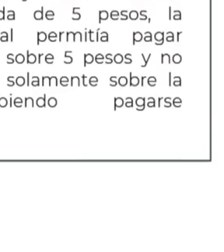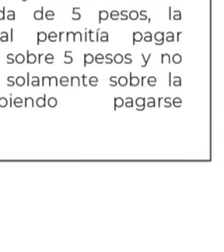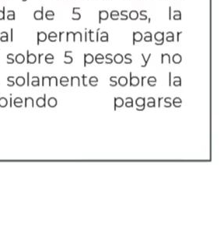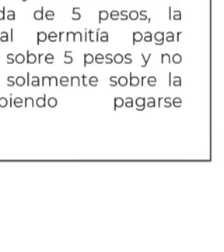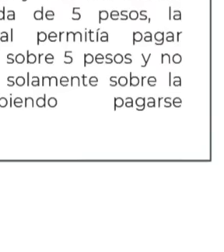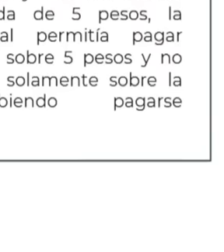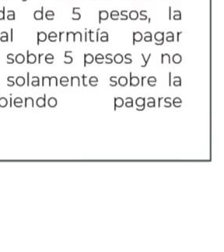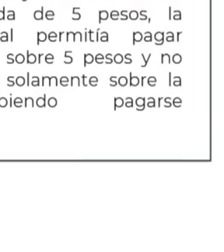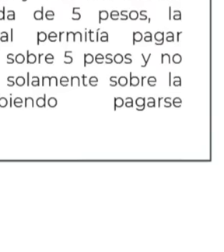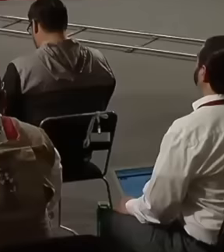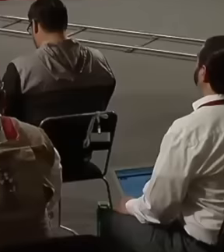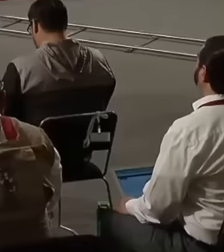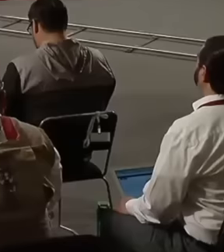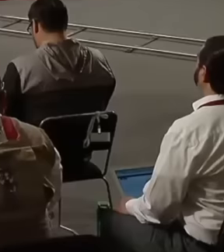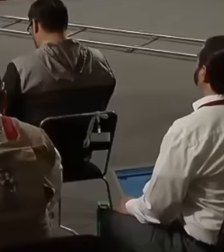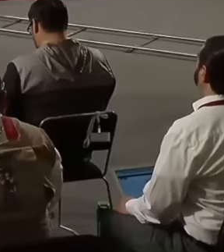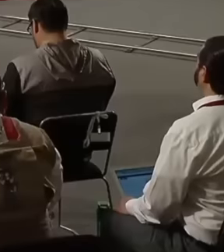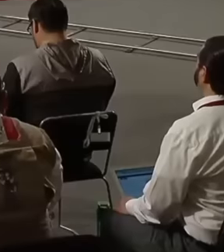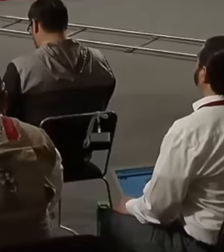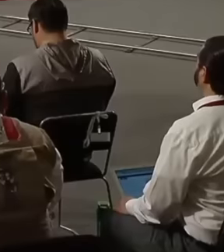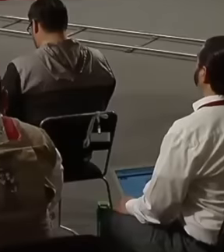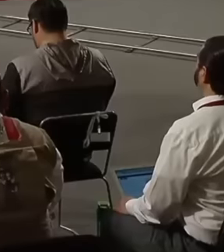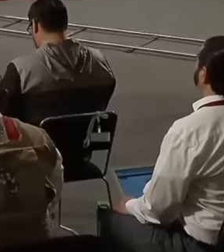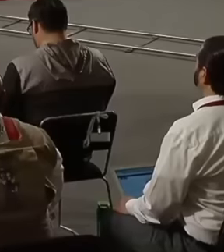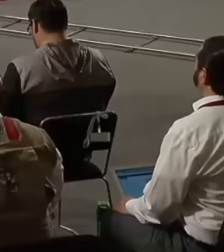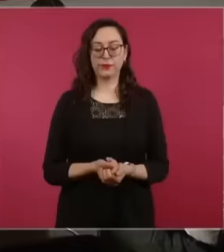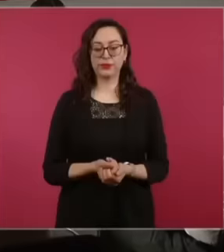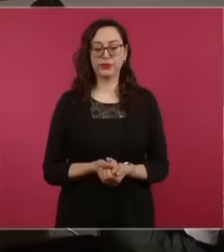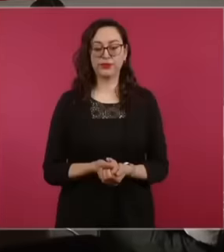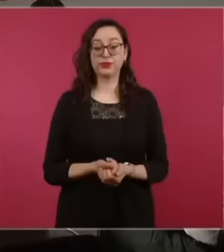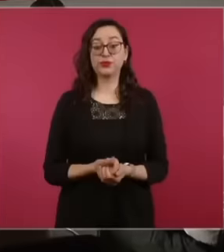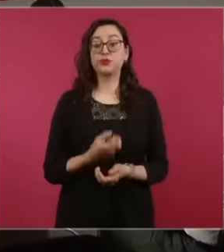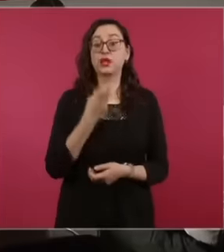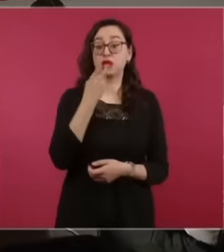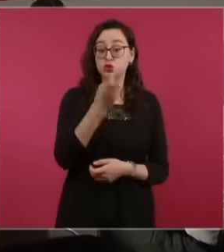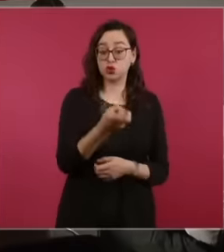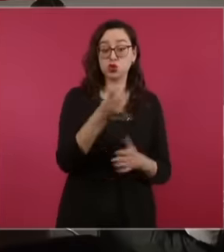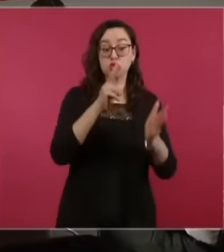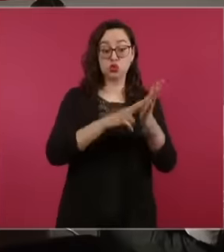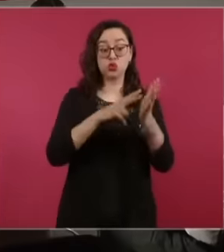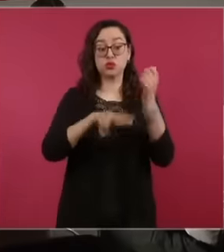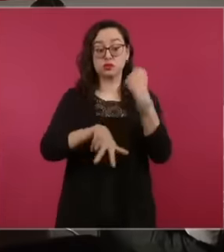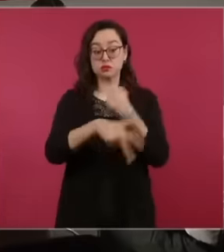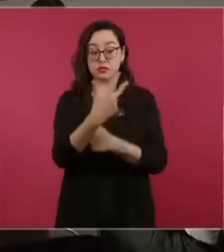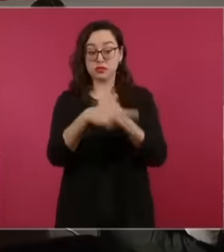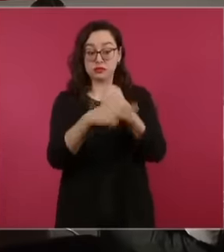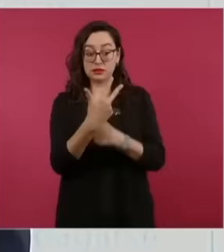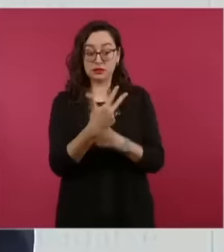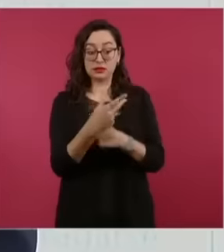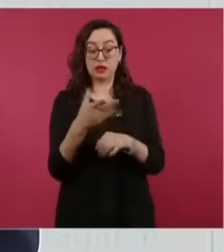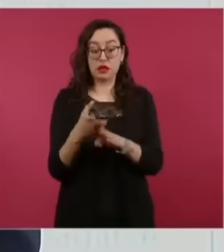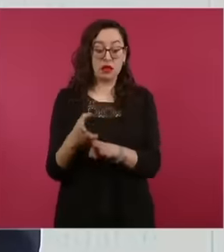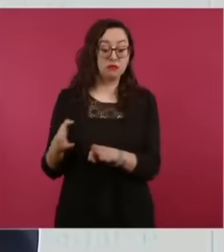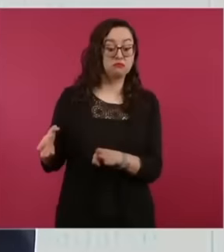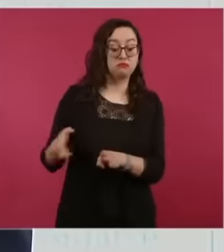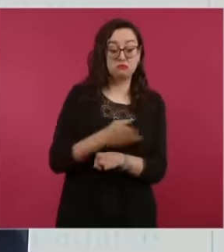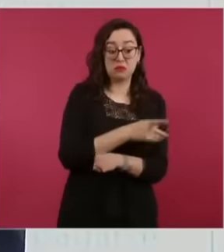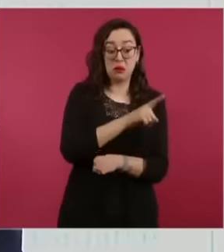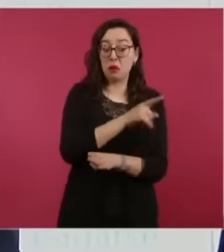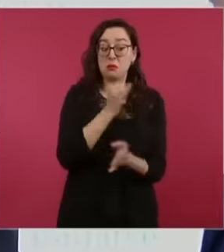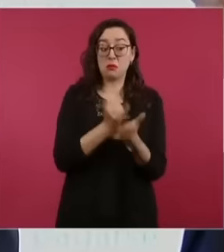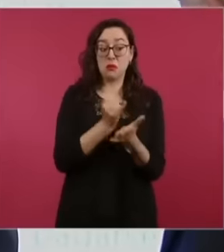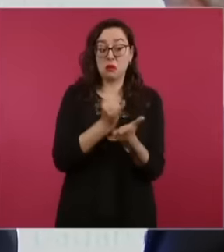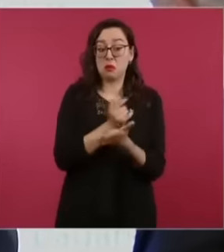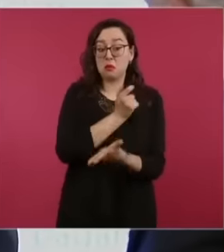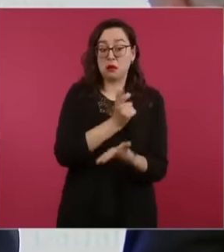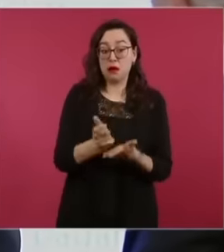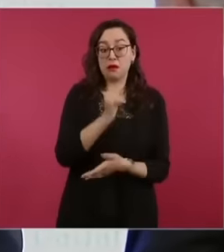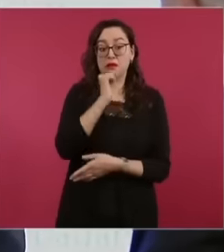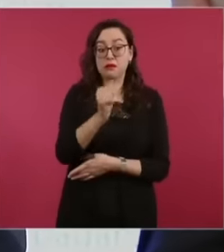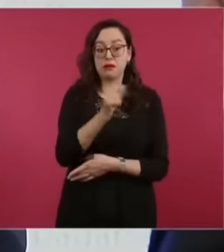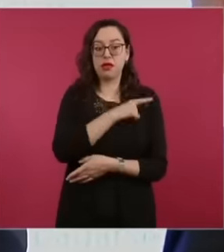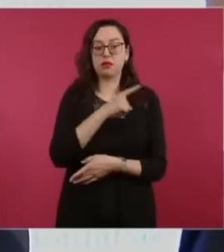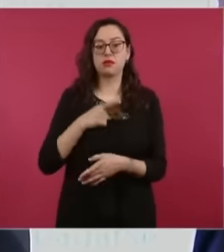postponed and from which they benefited in the past. Fiscal consolidation was a figure